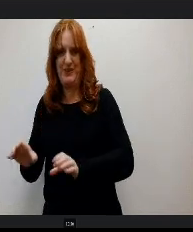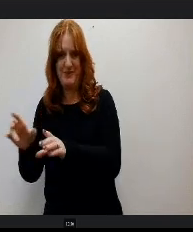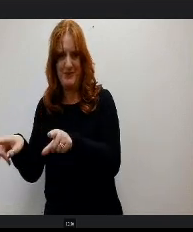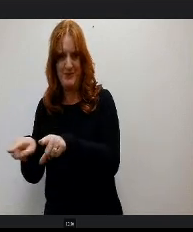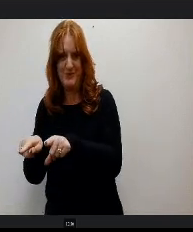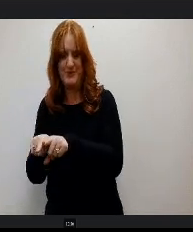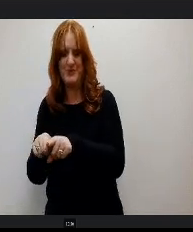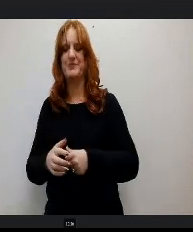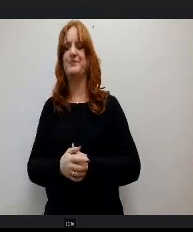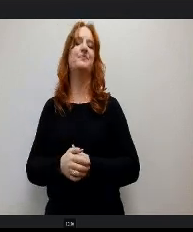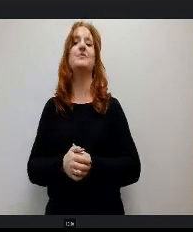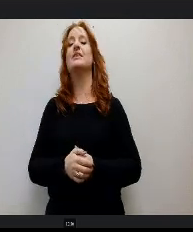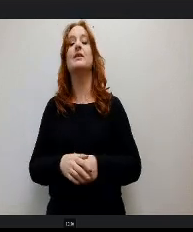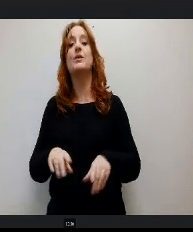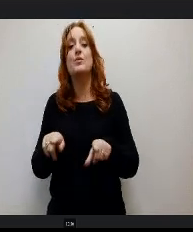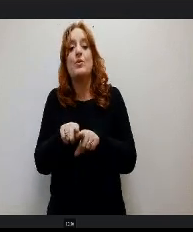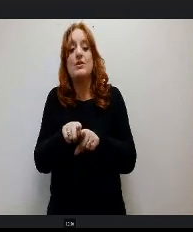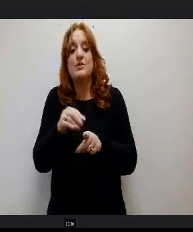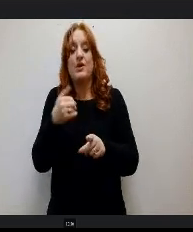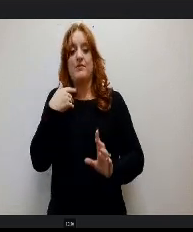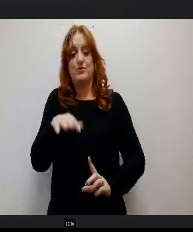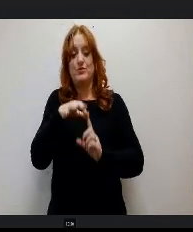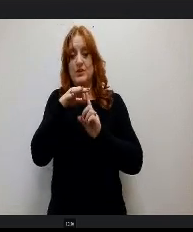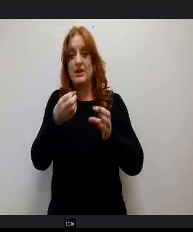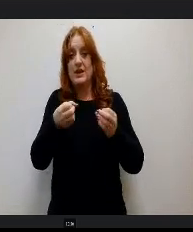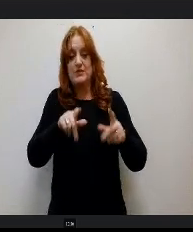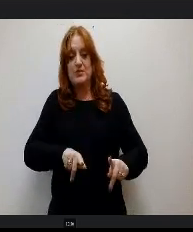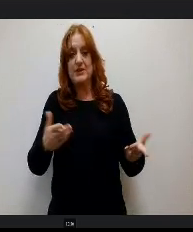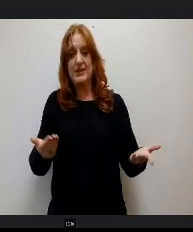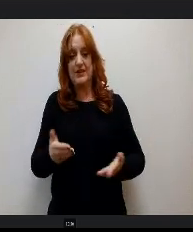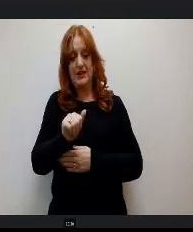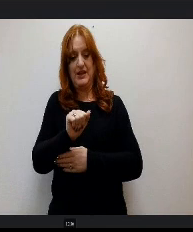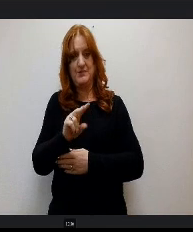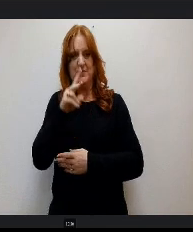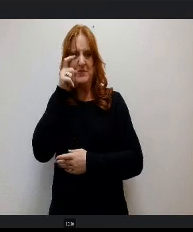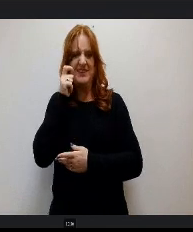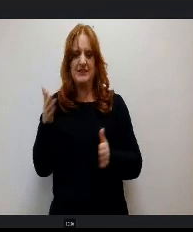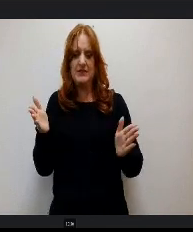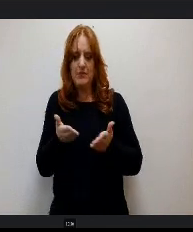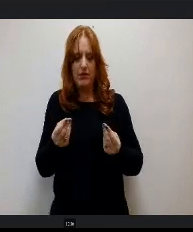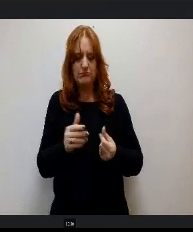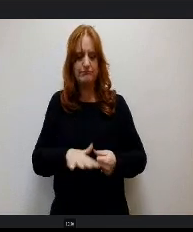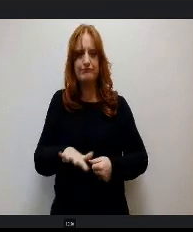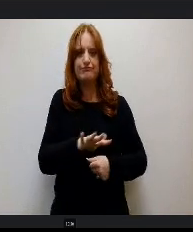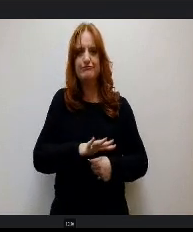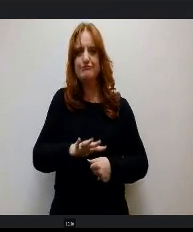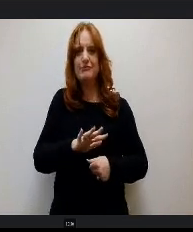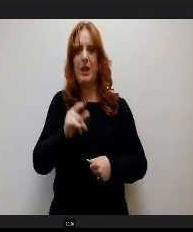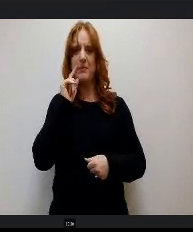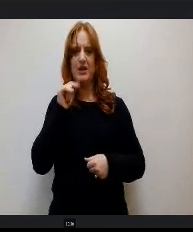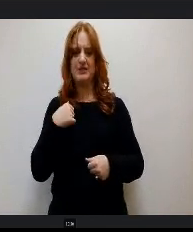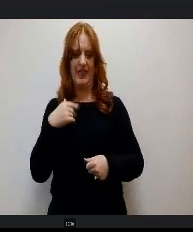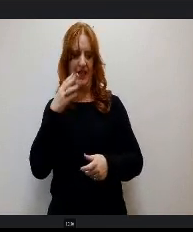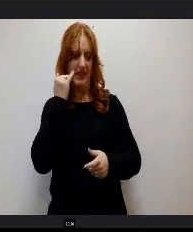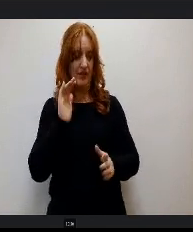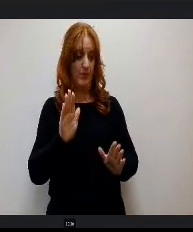We also have a really unique opportunity at Aspen Valley as a Small campus to shift focus quickly and deliberately